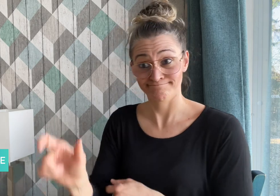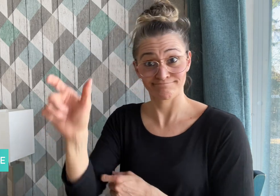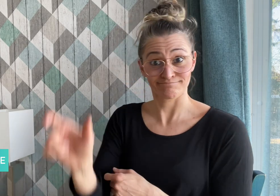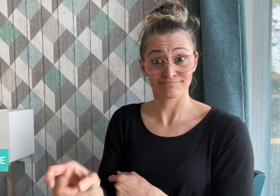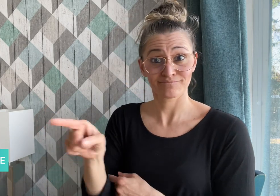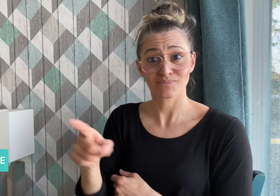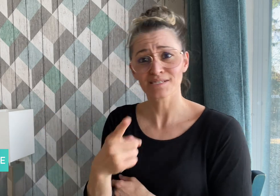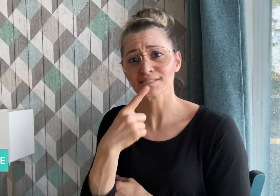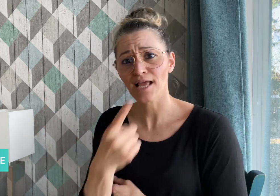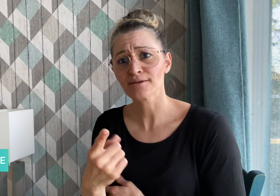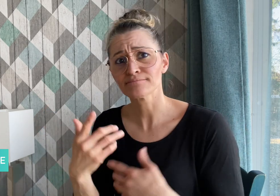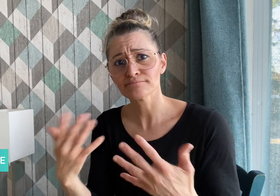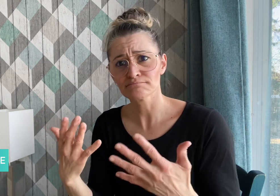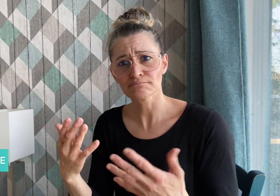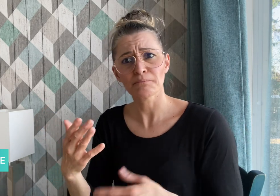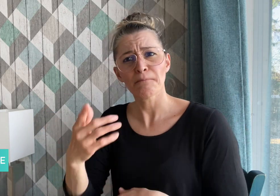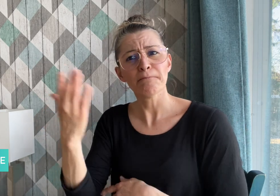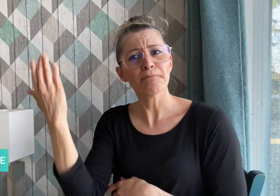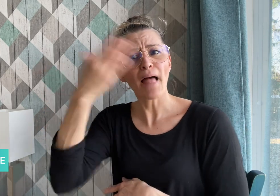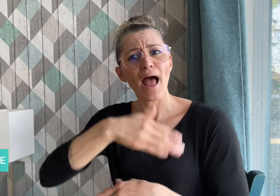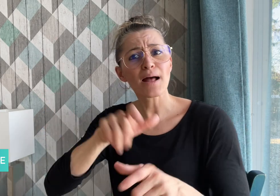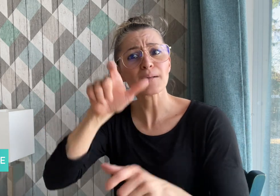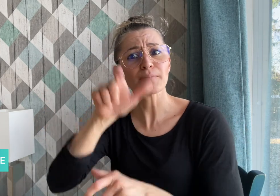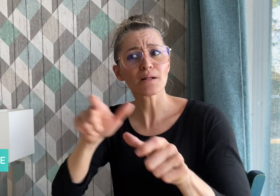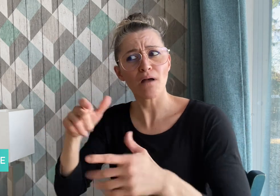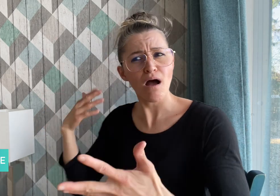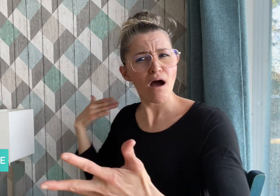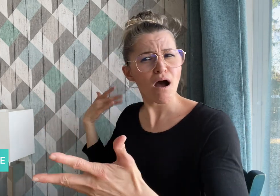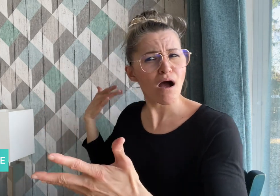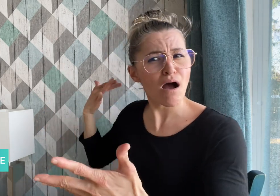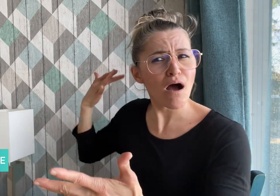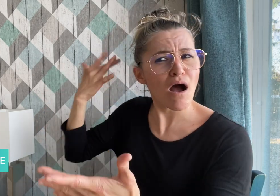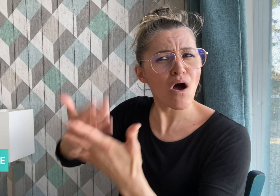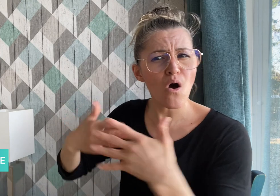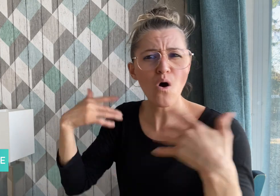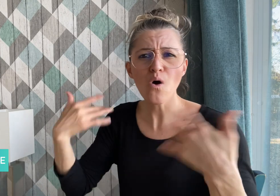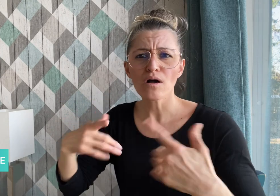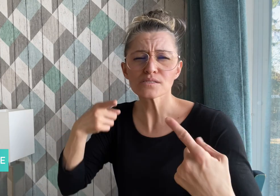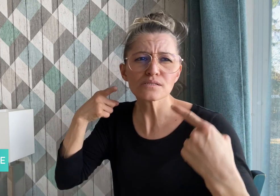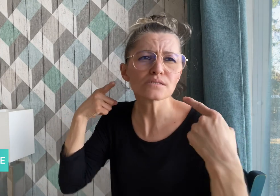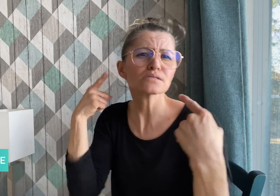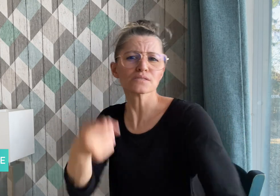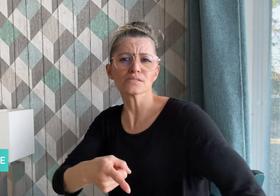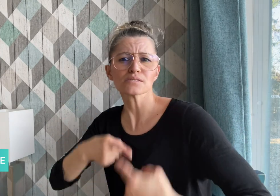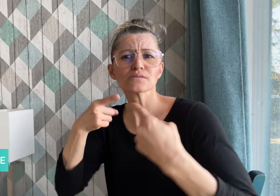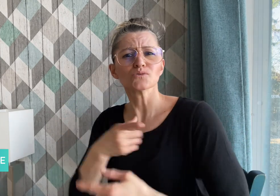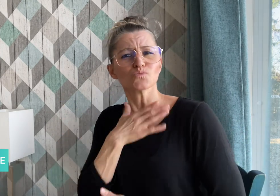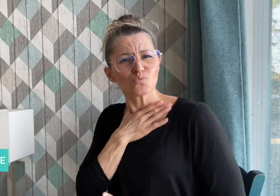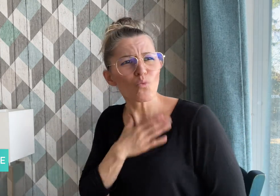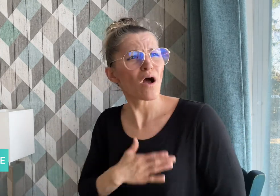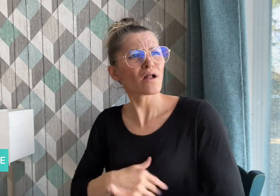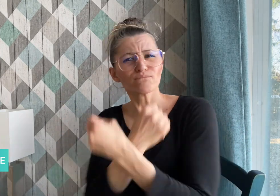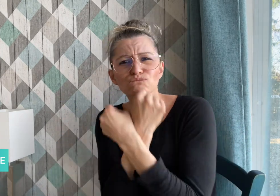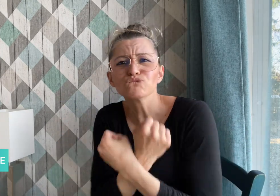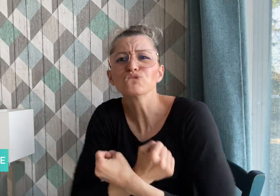this constant struggle to be free, and the "Caged Bird"